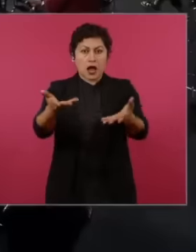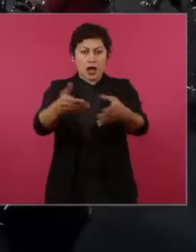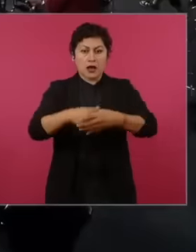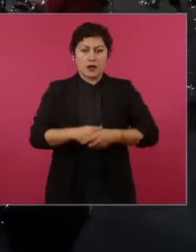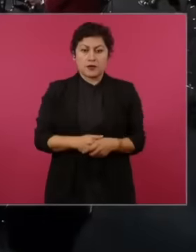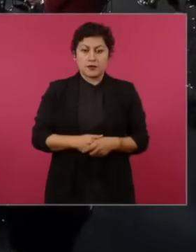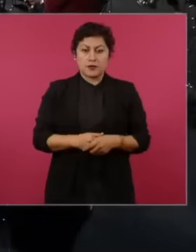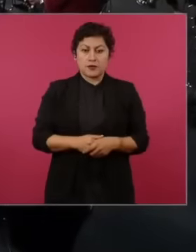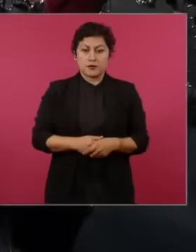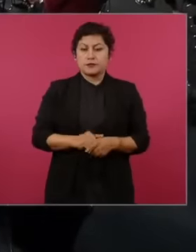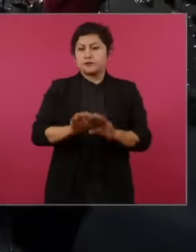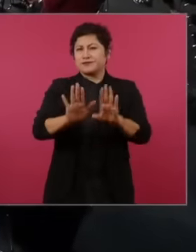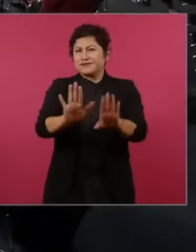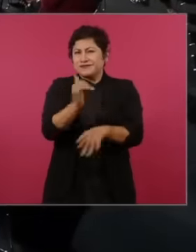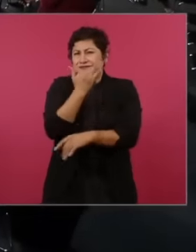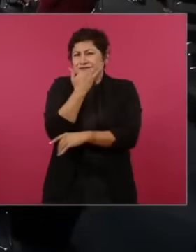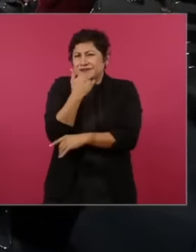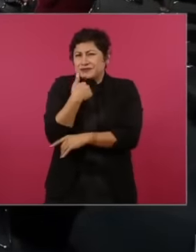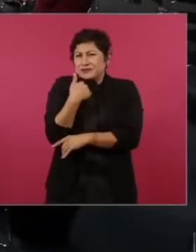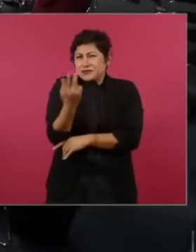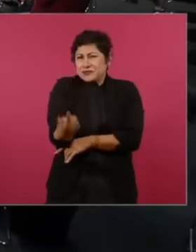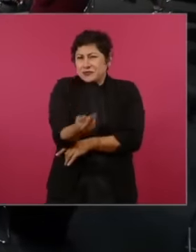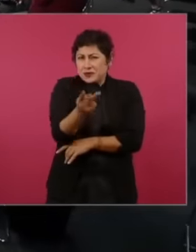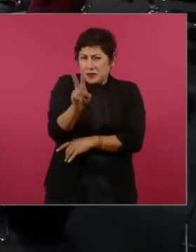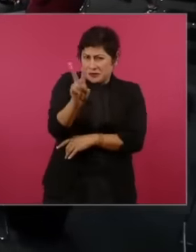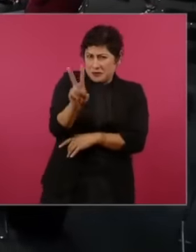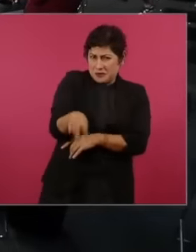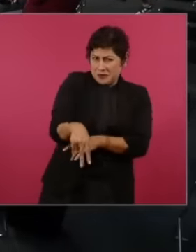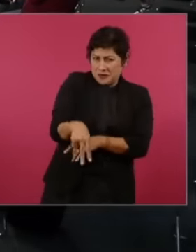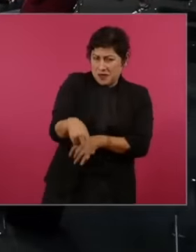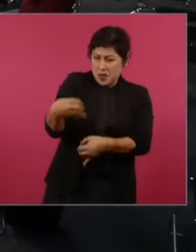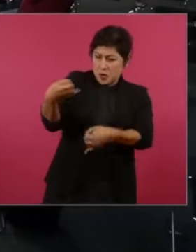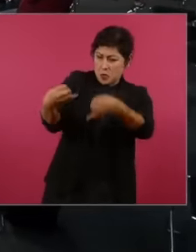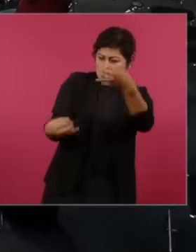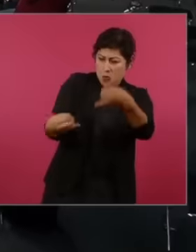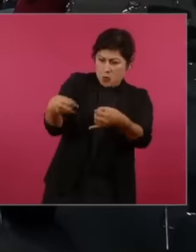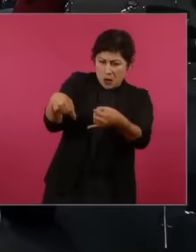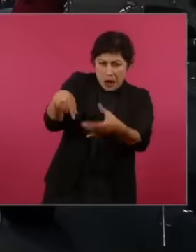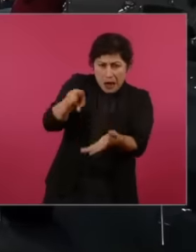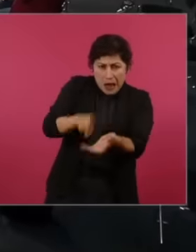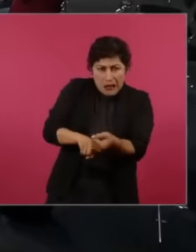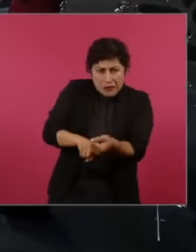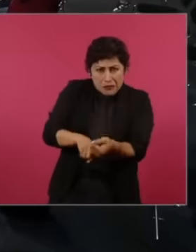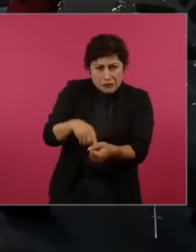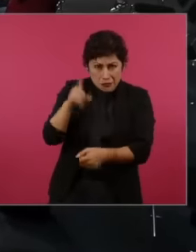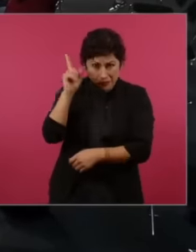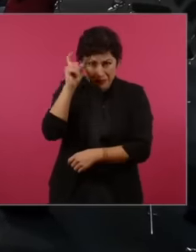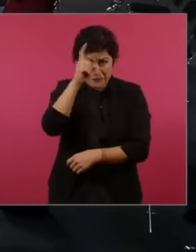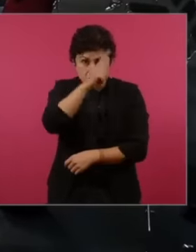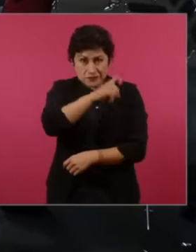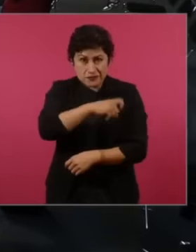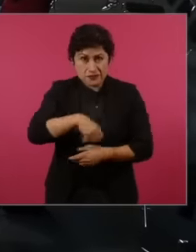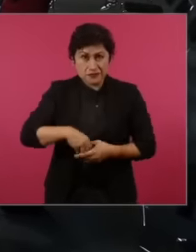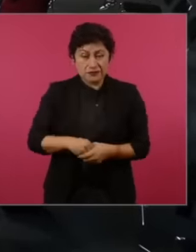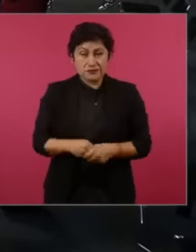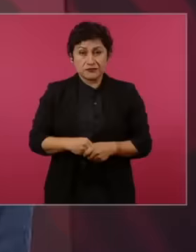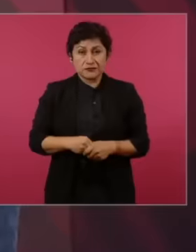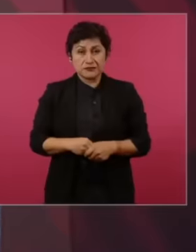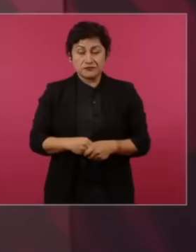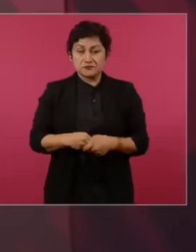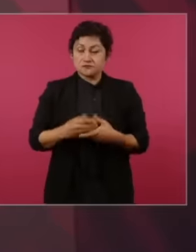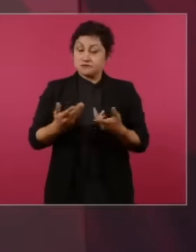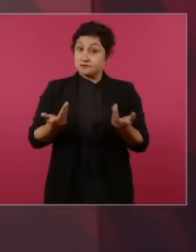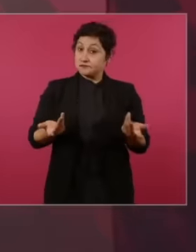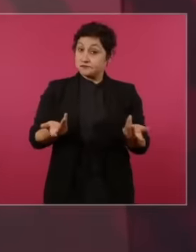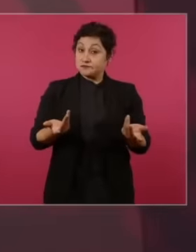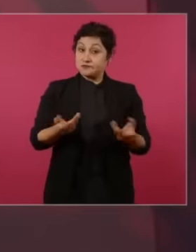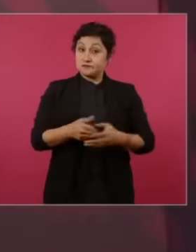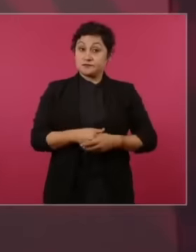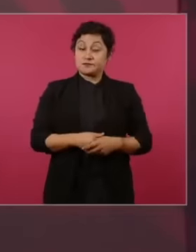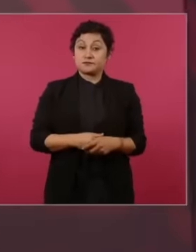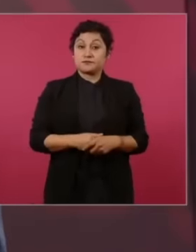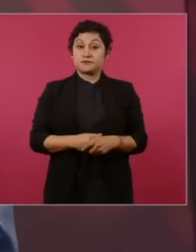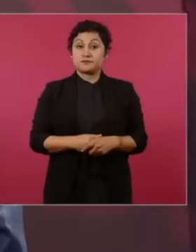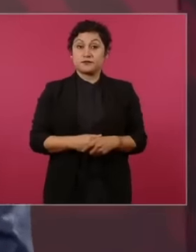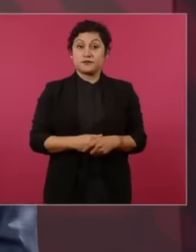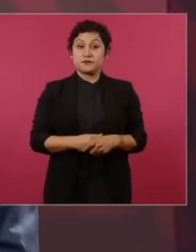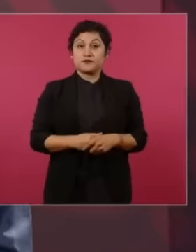Justice when one acts with